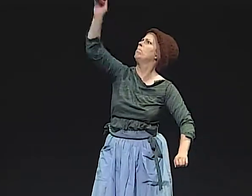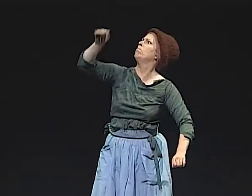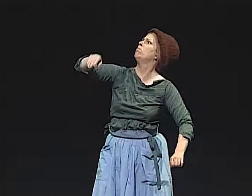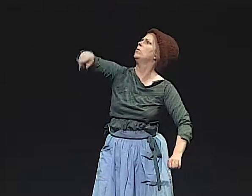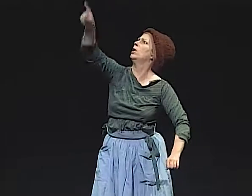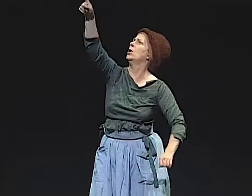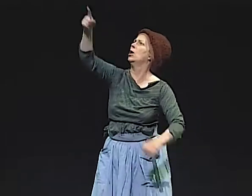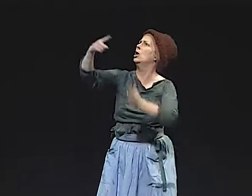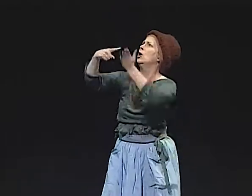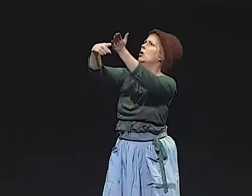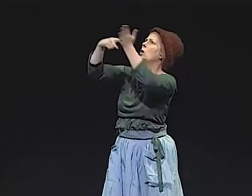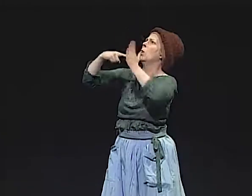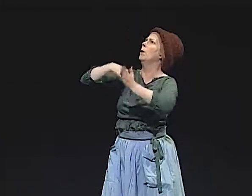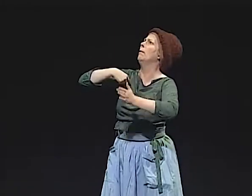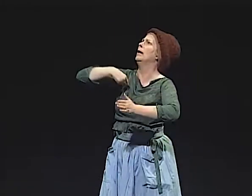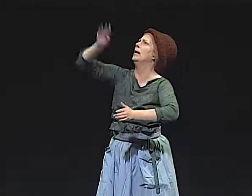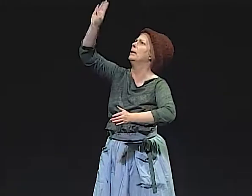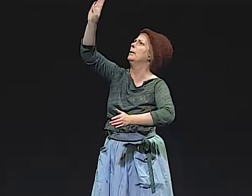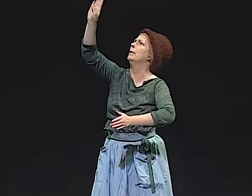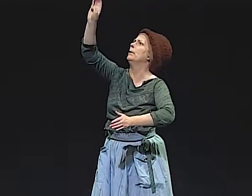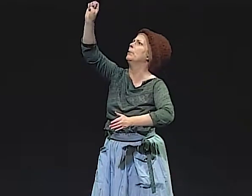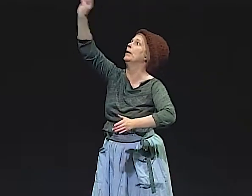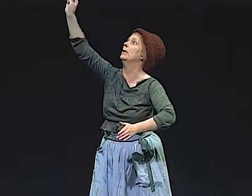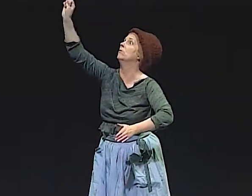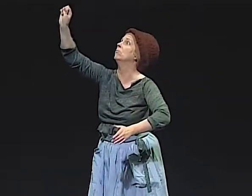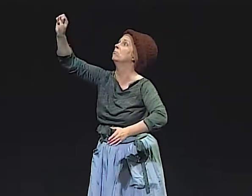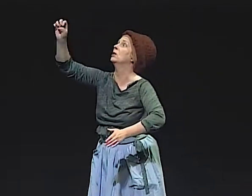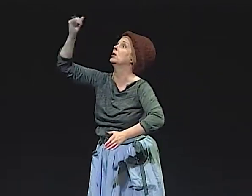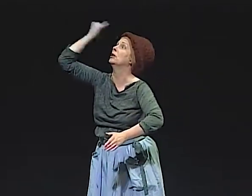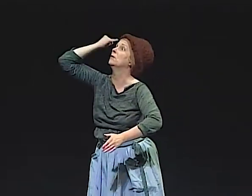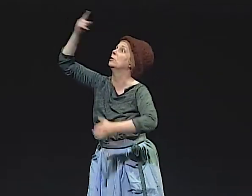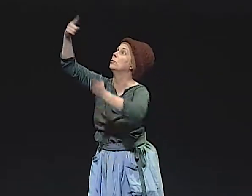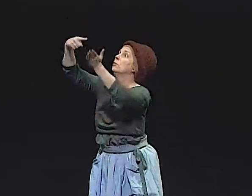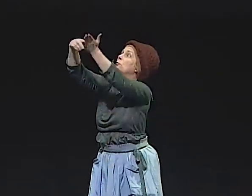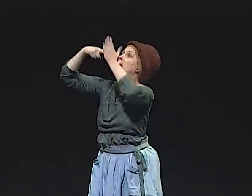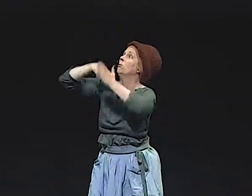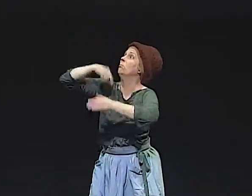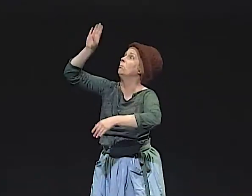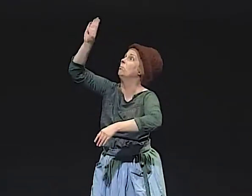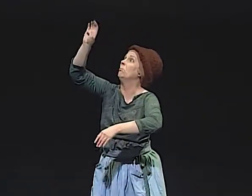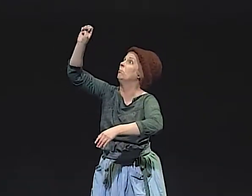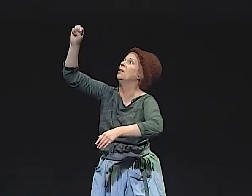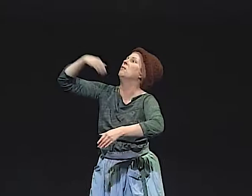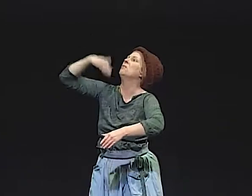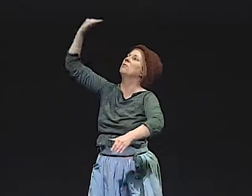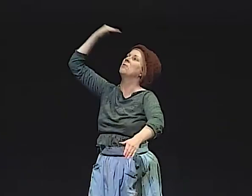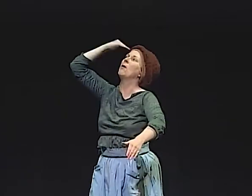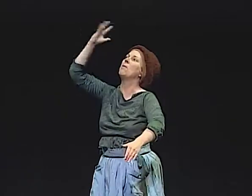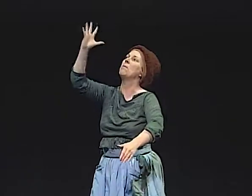AND THEN SAID TO GOD, "GOD, SHOW ME A BEE.